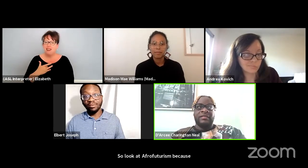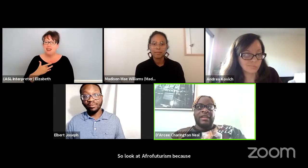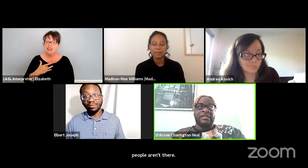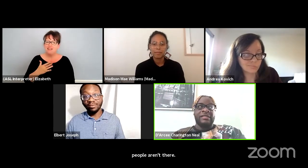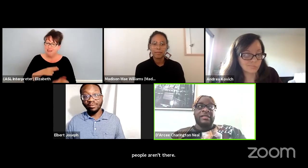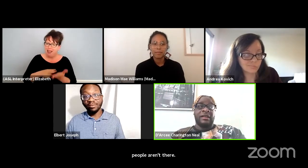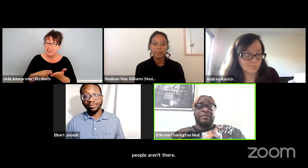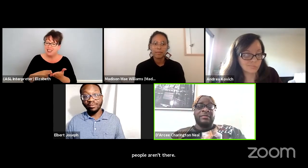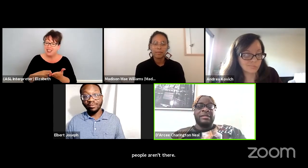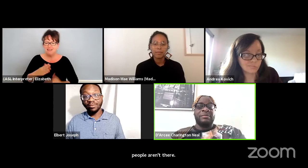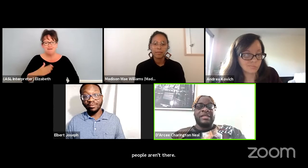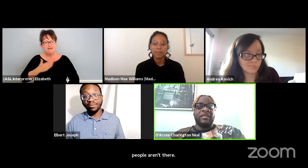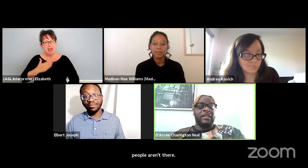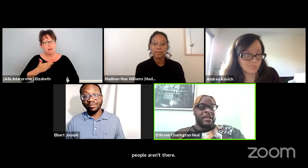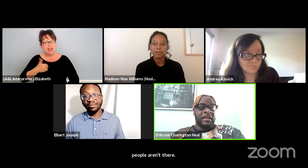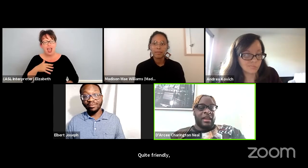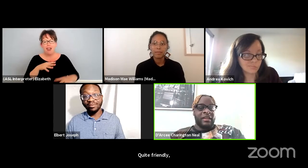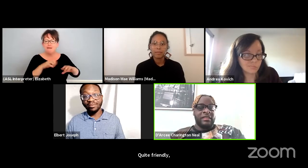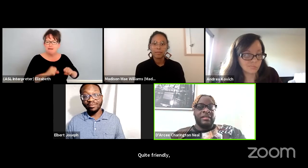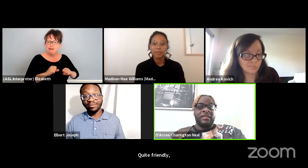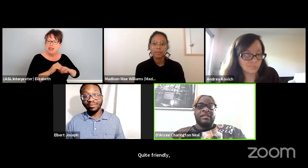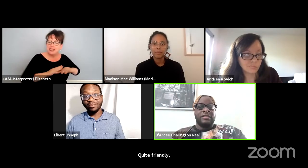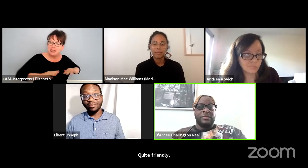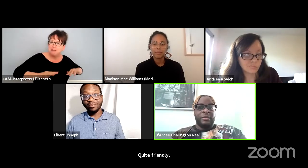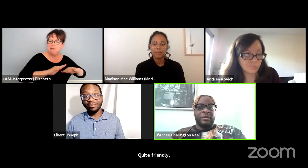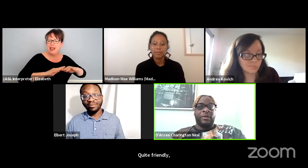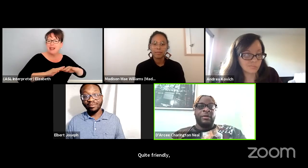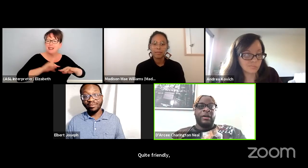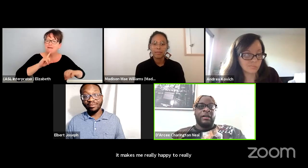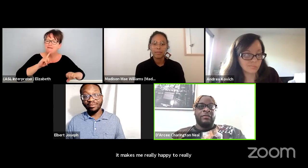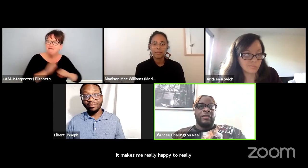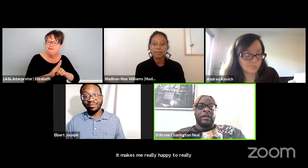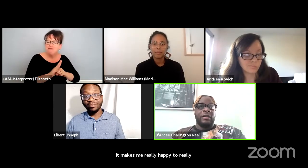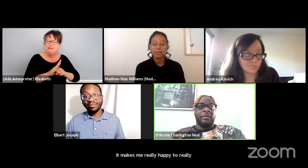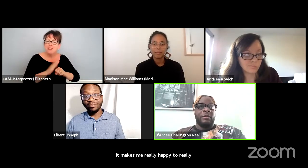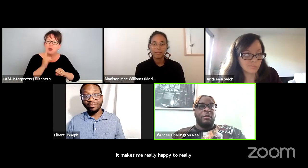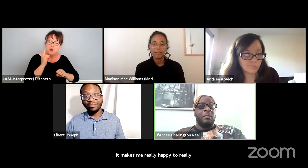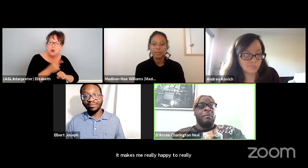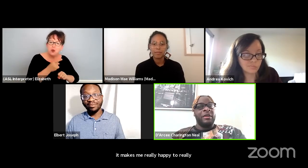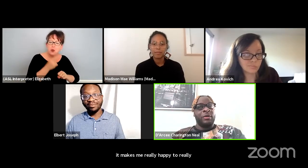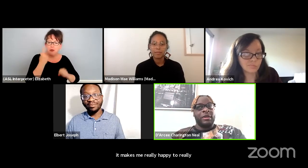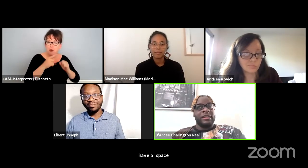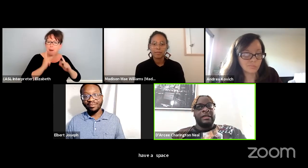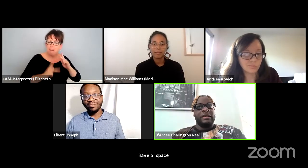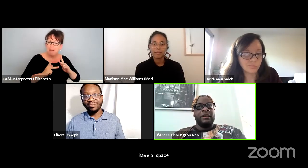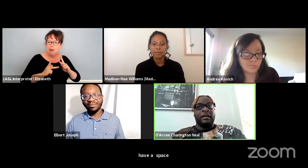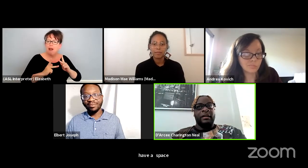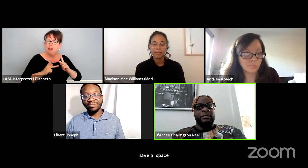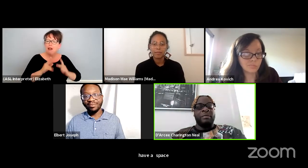that is specifically dedicated to people of minority